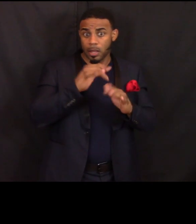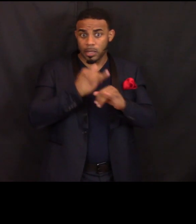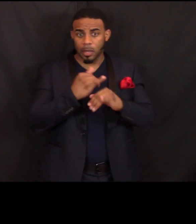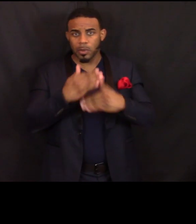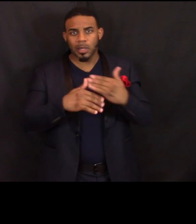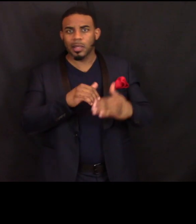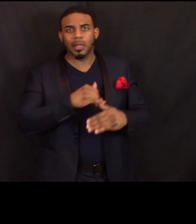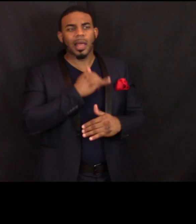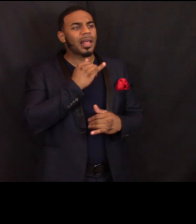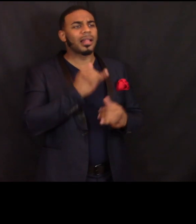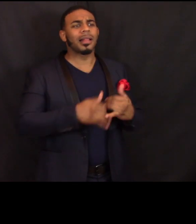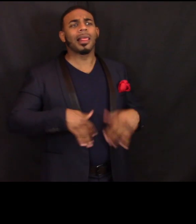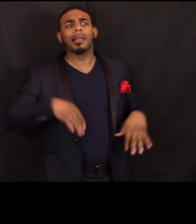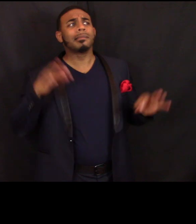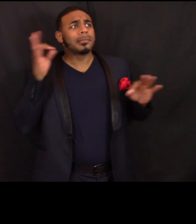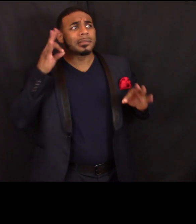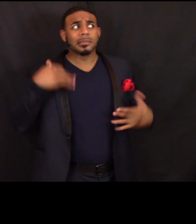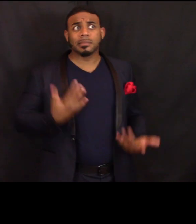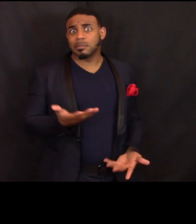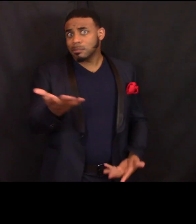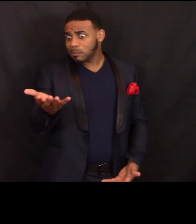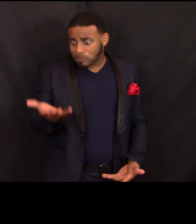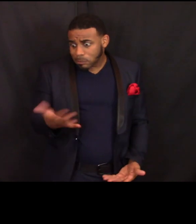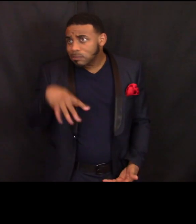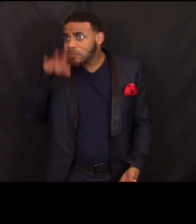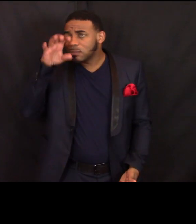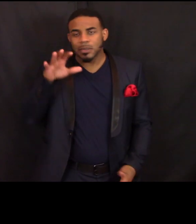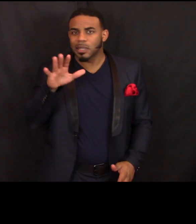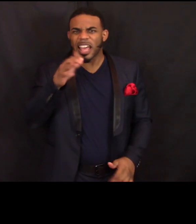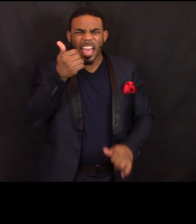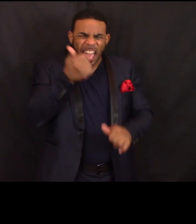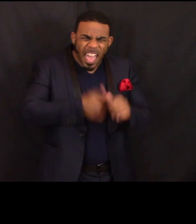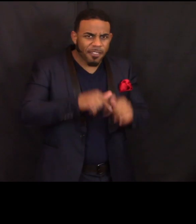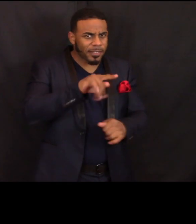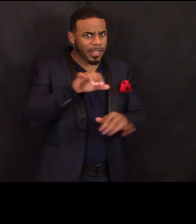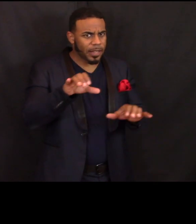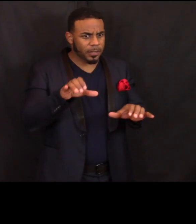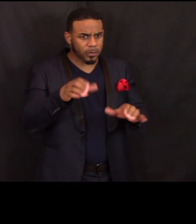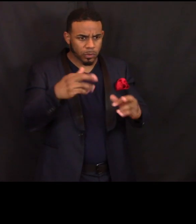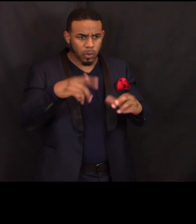Every tax return that we do here at the tax site is reviewed by a second volunteer